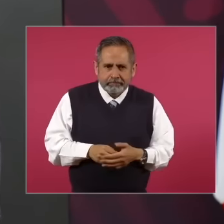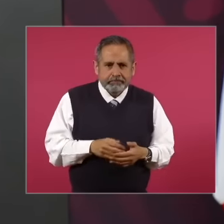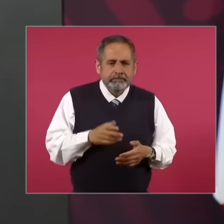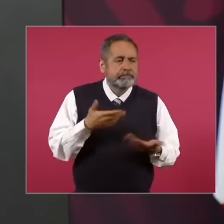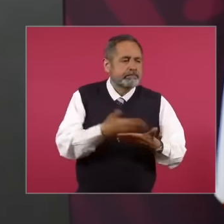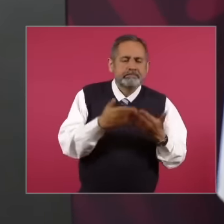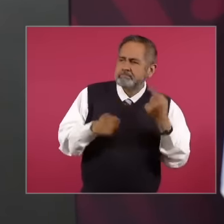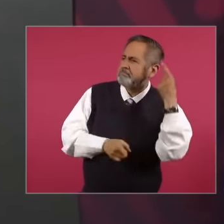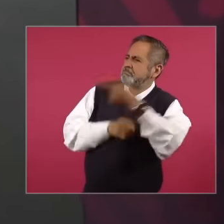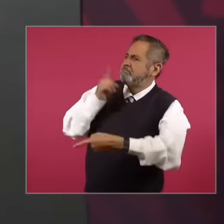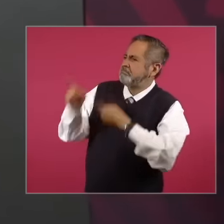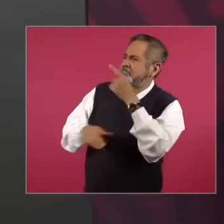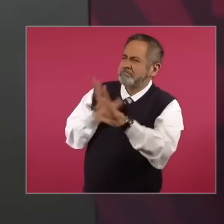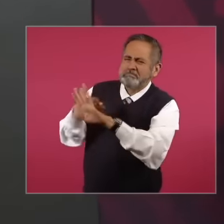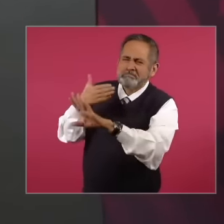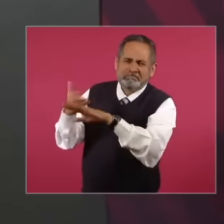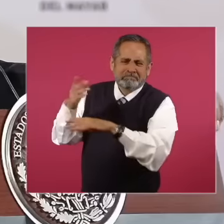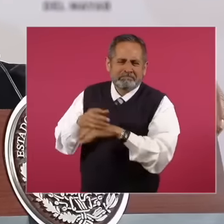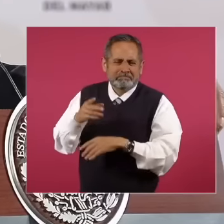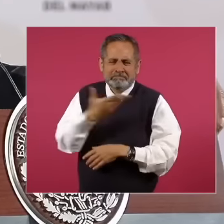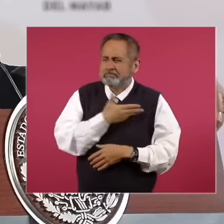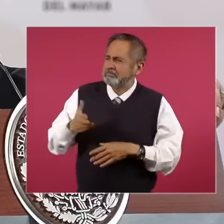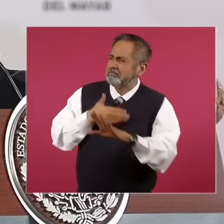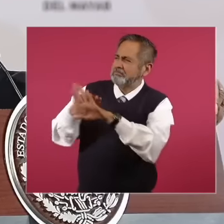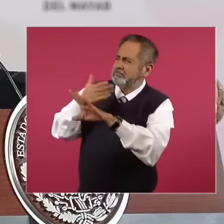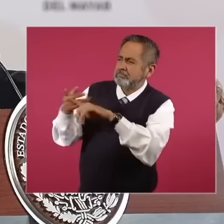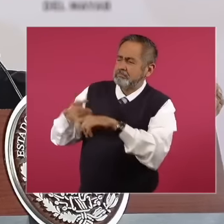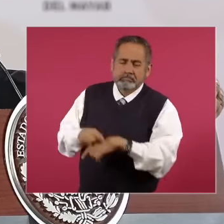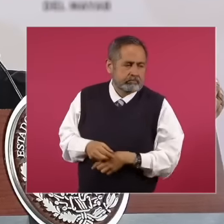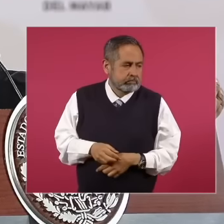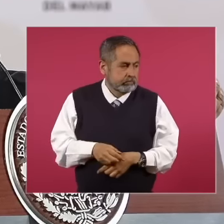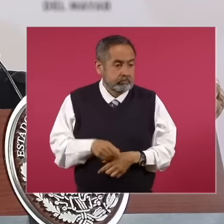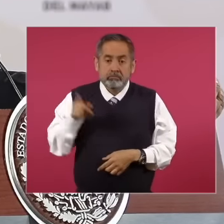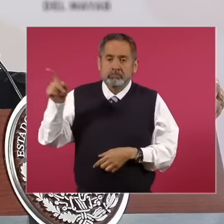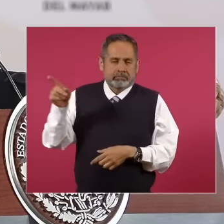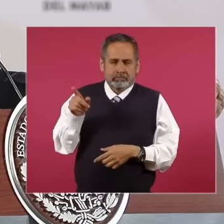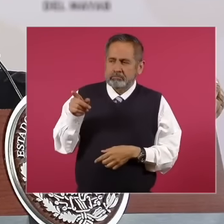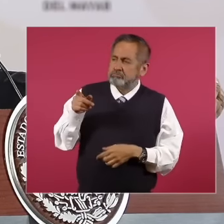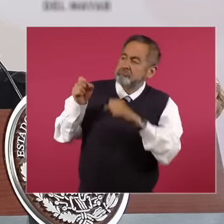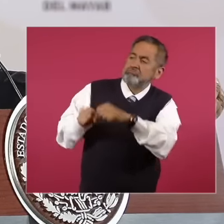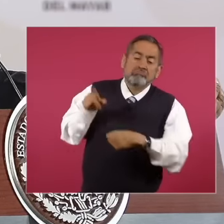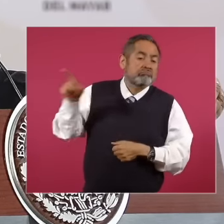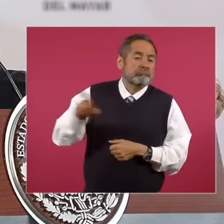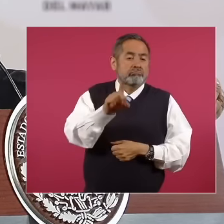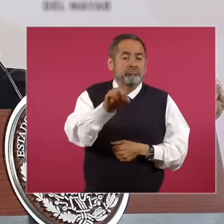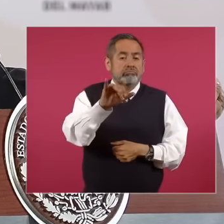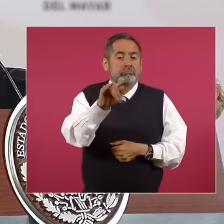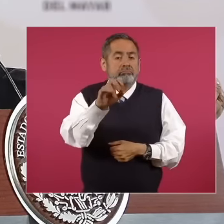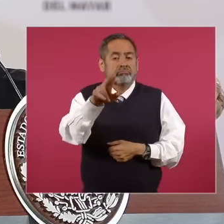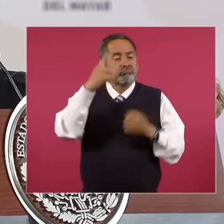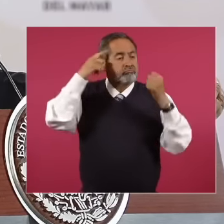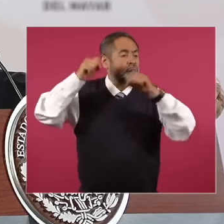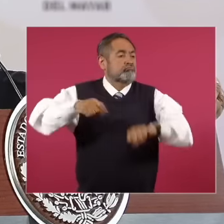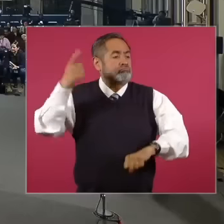the president and they still talk about Dictatorship and persecution and